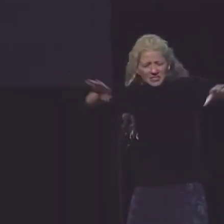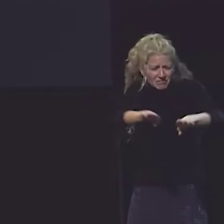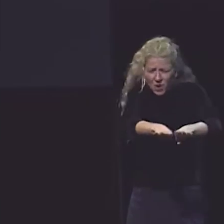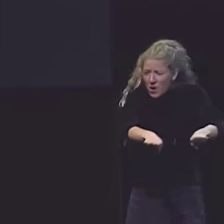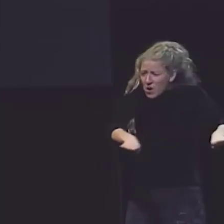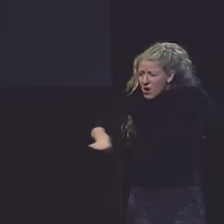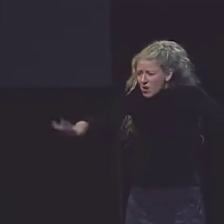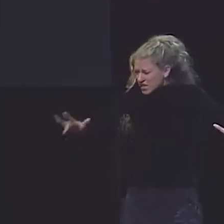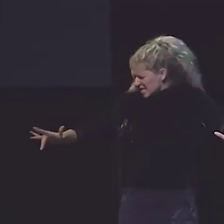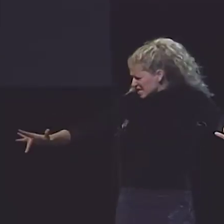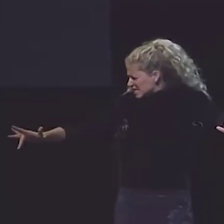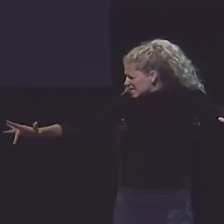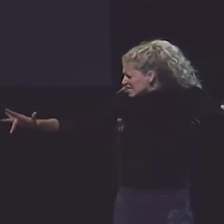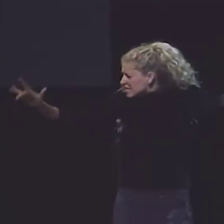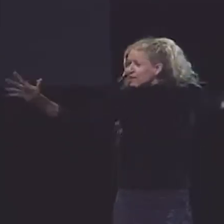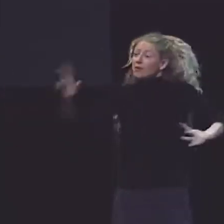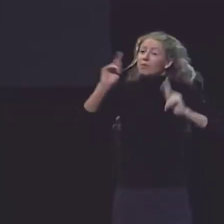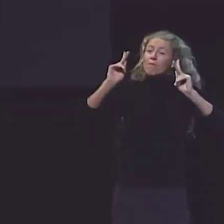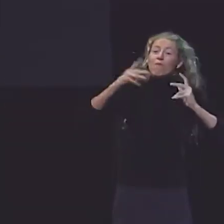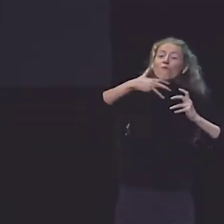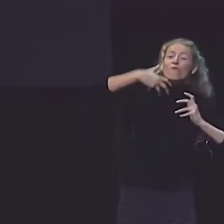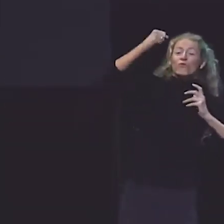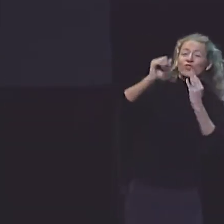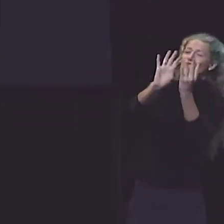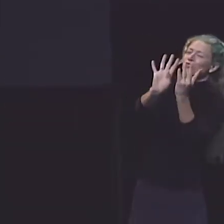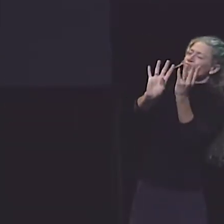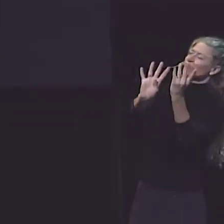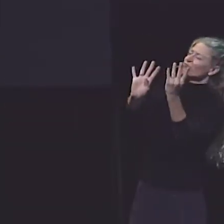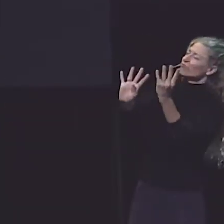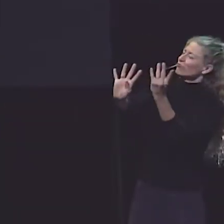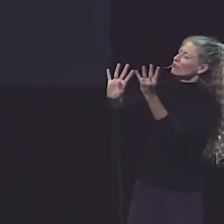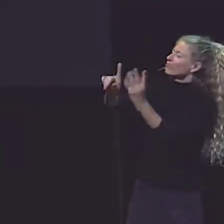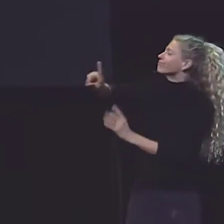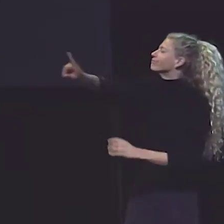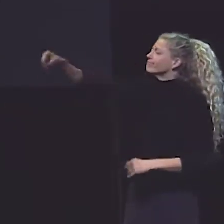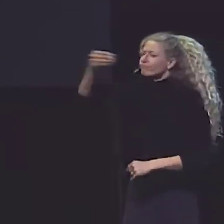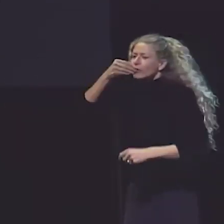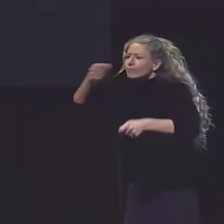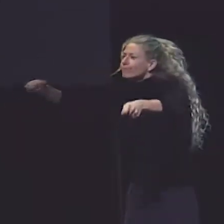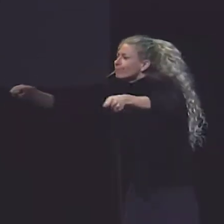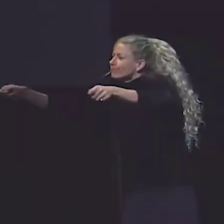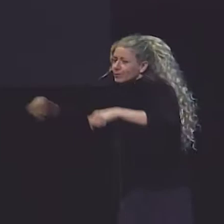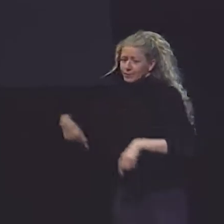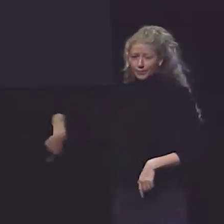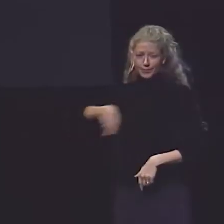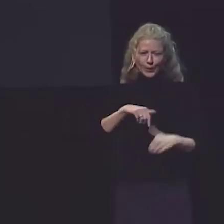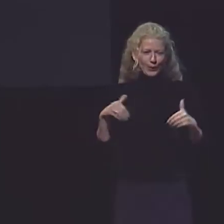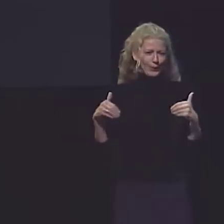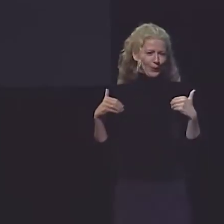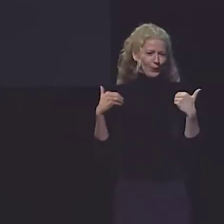LONG TABLES, IN A HUGE ROOM. THE OLDER KIDS GO AND SIT IN THEIR AREAS